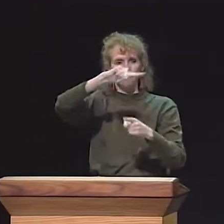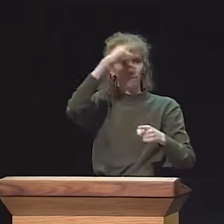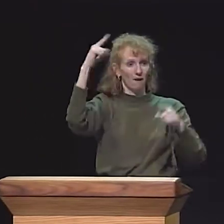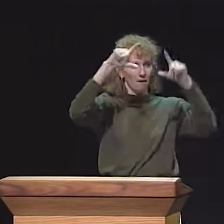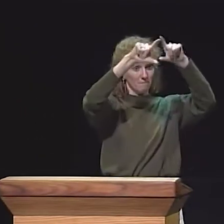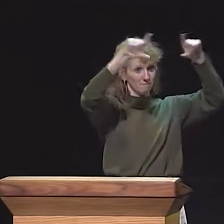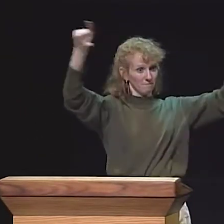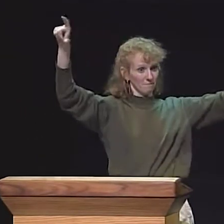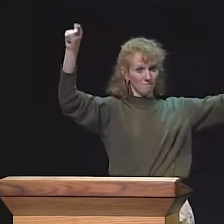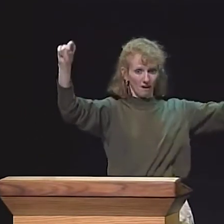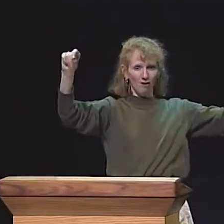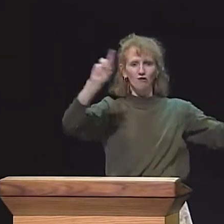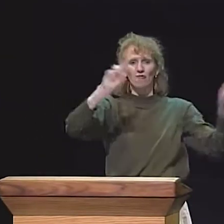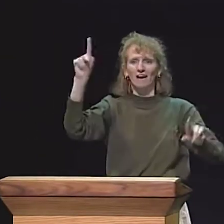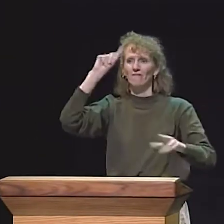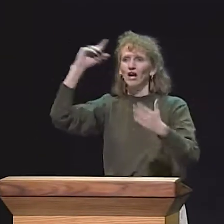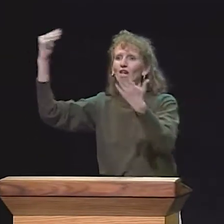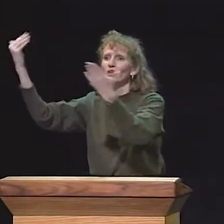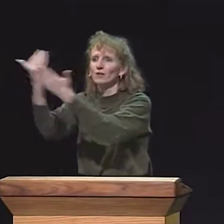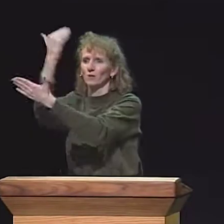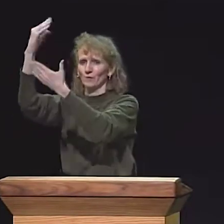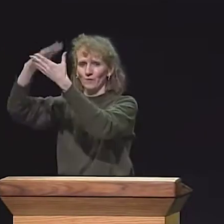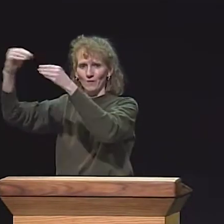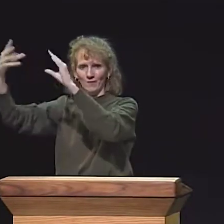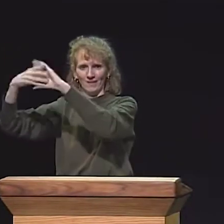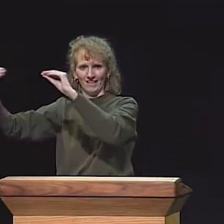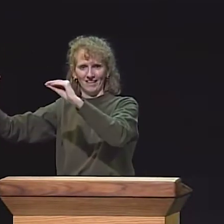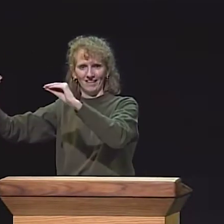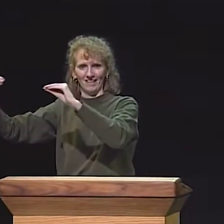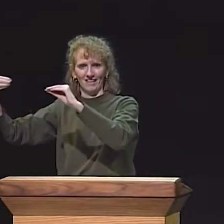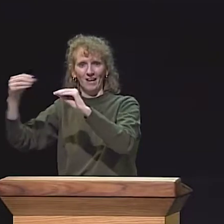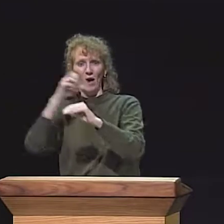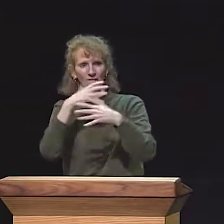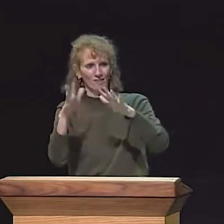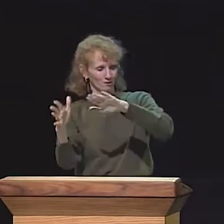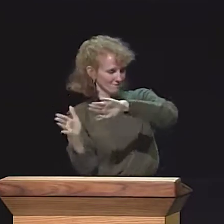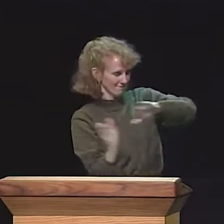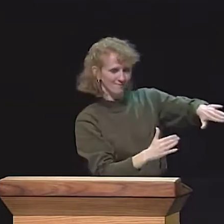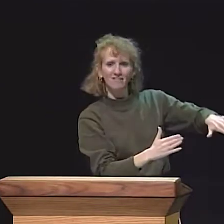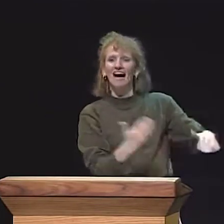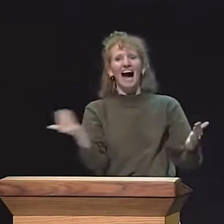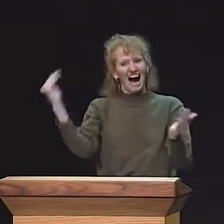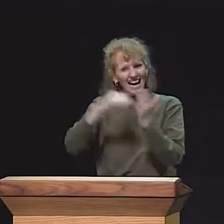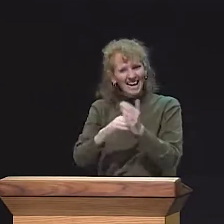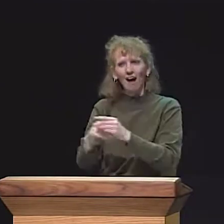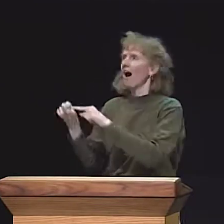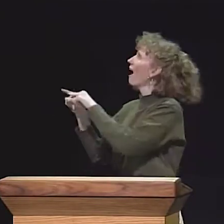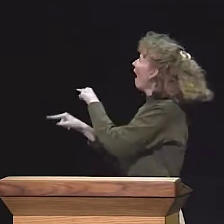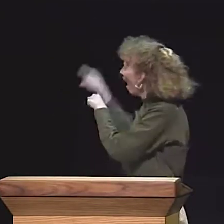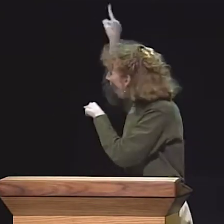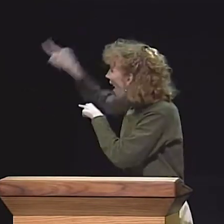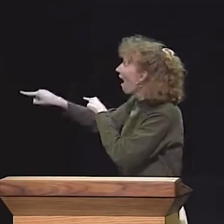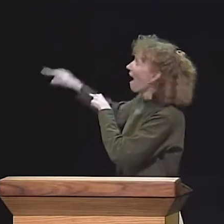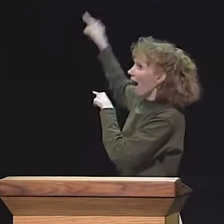THEN WE GET TO GO ALL THE WAY BACK TO THE TOP AGAIN, BACK UP TO THE BLACK BOX, AND WE'RE READY FOR A NEW STORY.